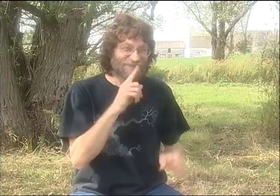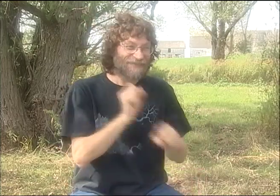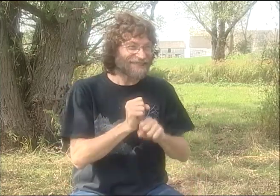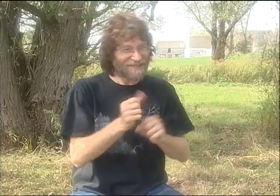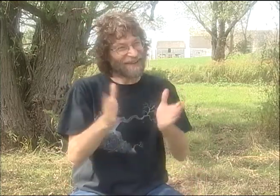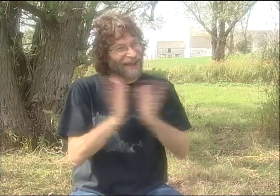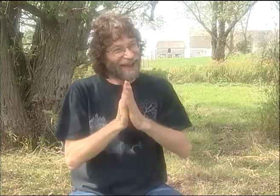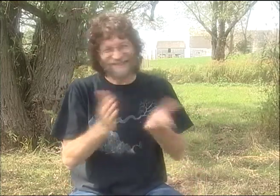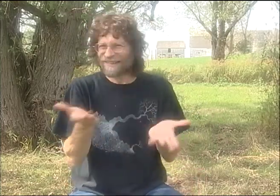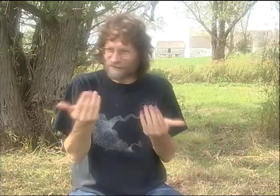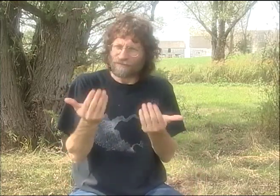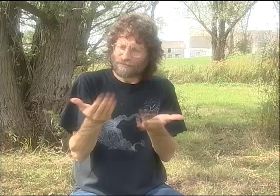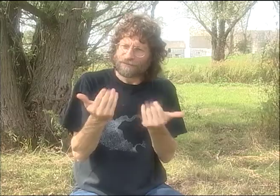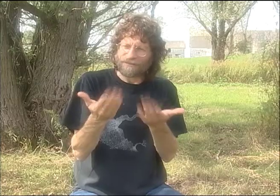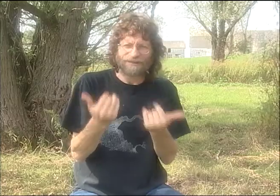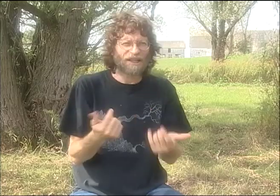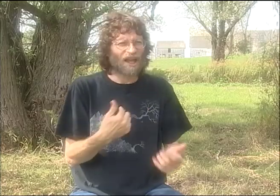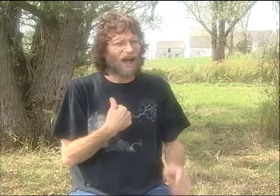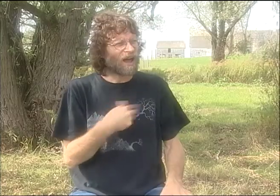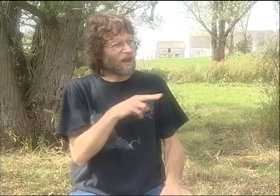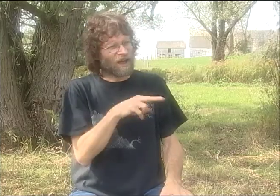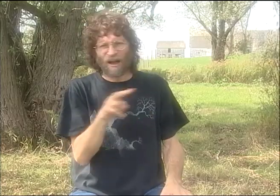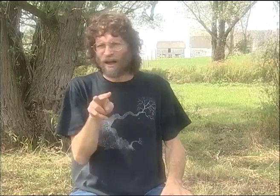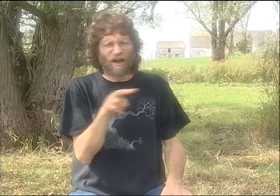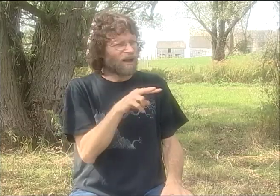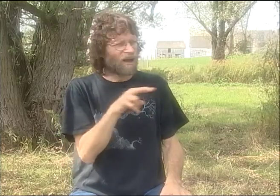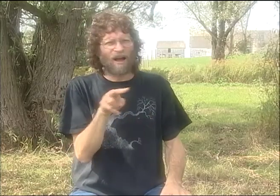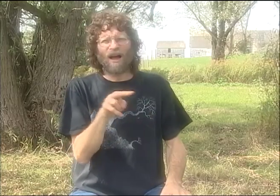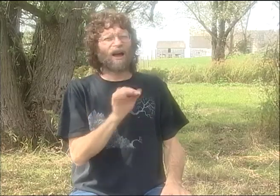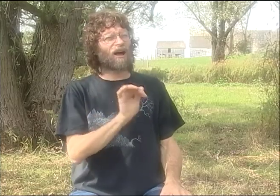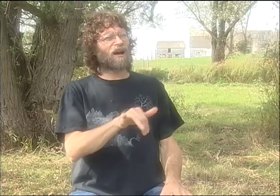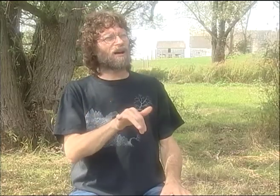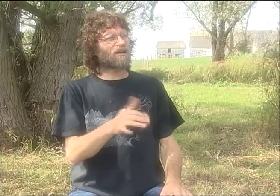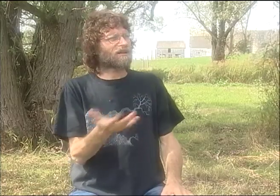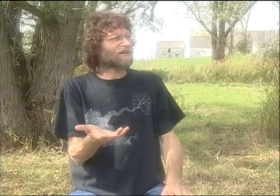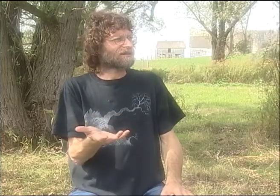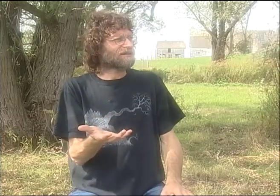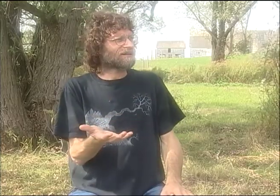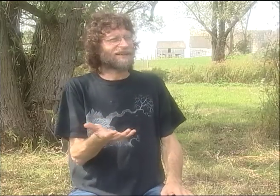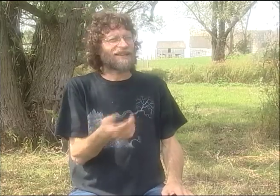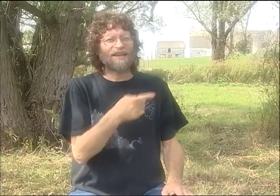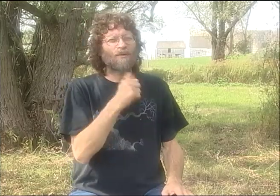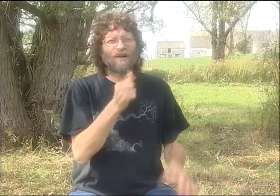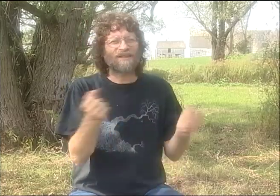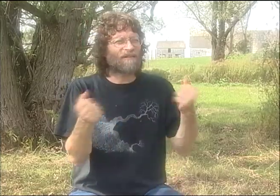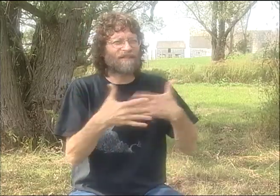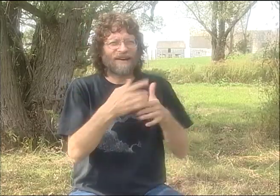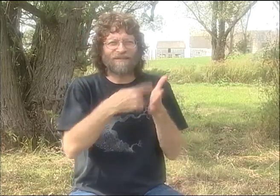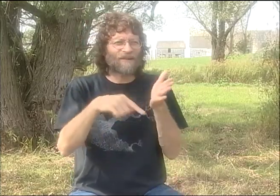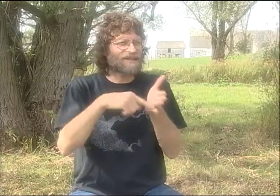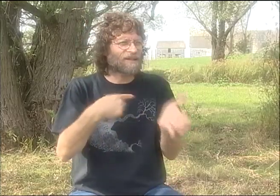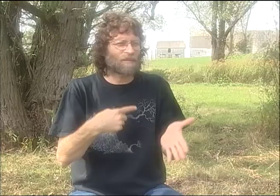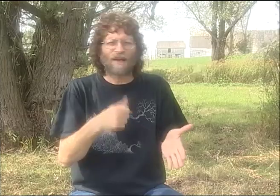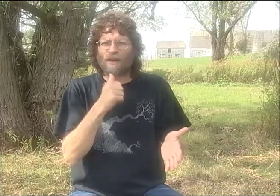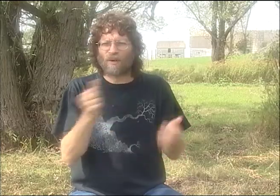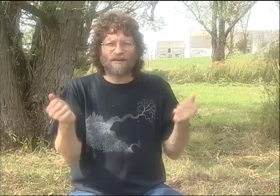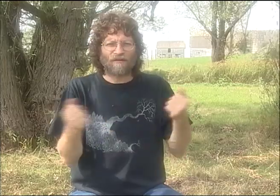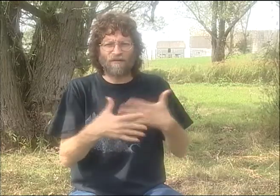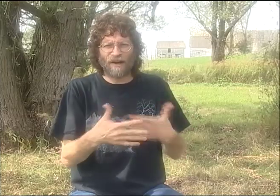AND HE JUST VERY PATIENTLY, RESPECTFULLY LISTENS TO THEM AND SAID, "OH, SO YOU DON'T LIKE IT. WHAT DO YOU SUGGEST?" HONESTLY, HE'LL SAY, "HERE, GIVE ME A SUGGESTION